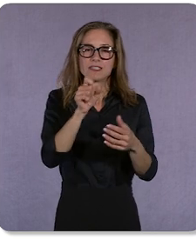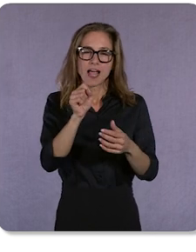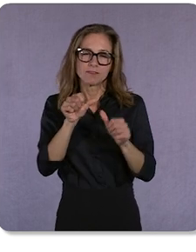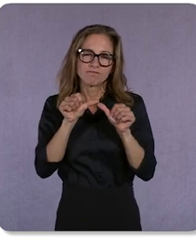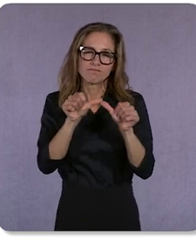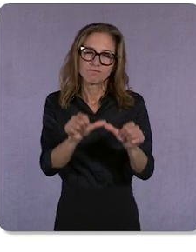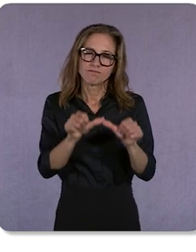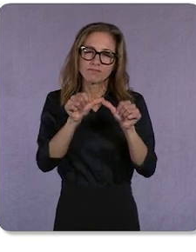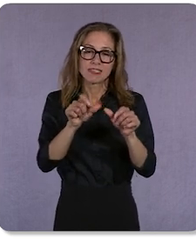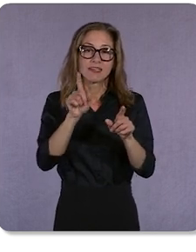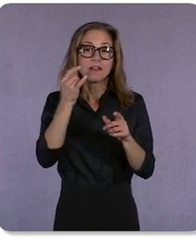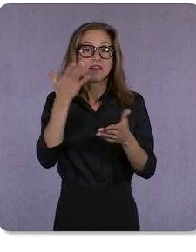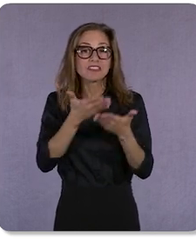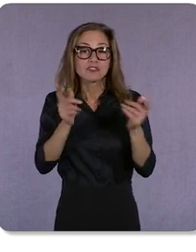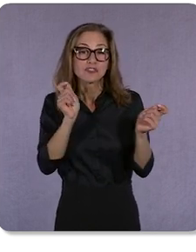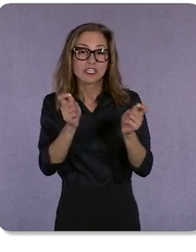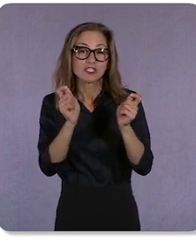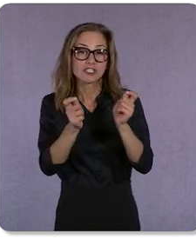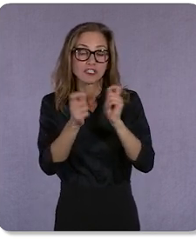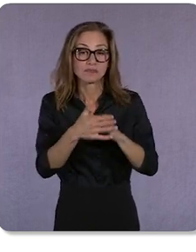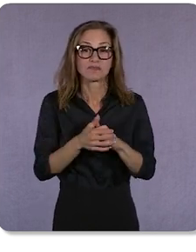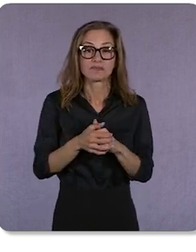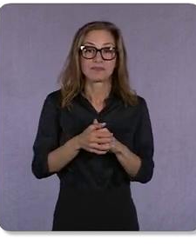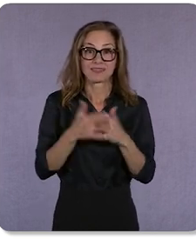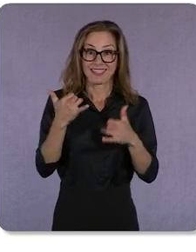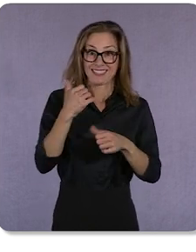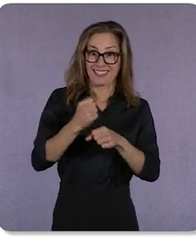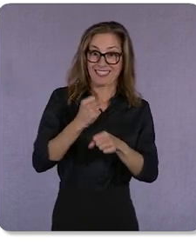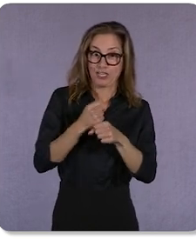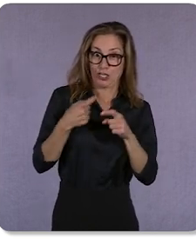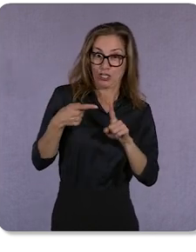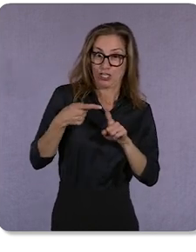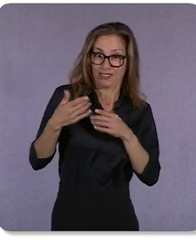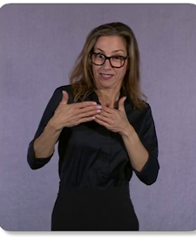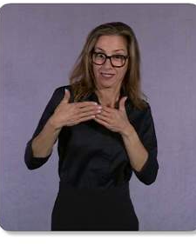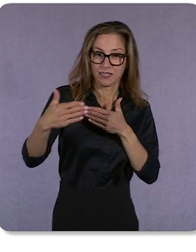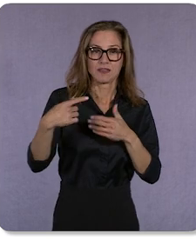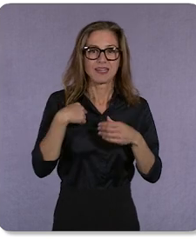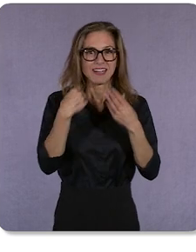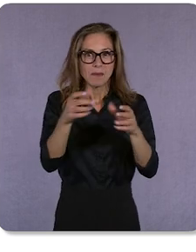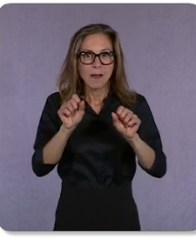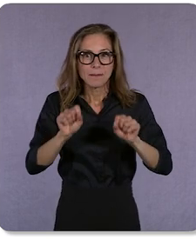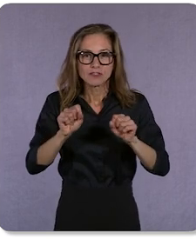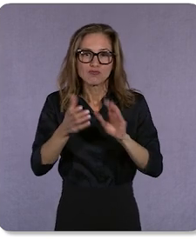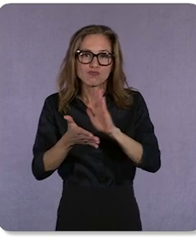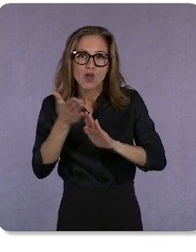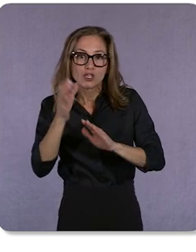Specifically, this year, we’re giving you the ability to run search and conversion lift tests,